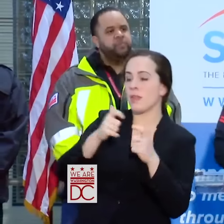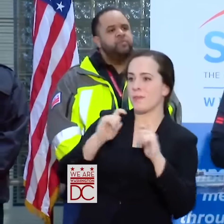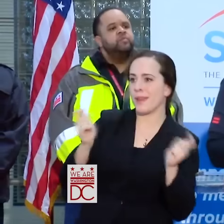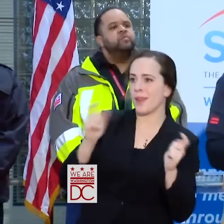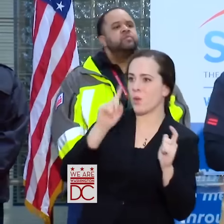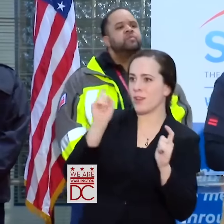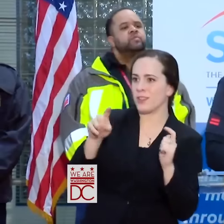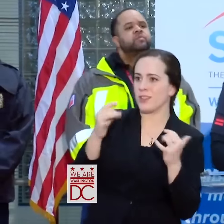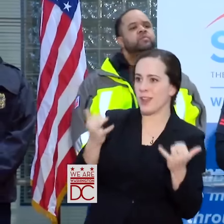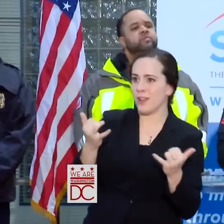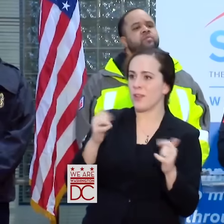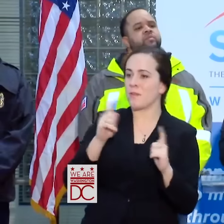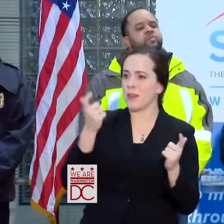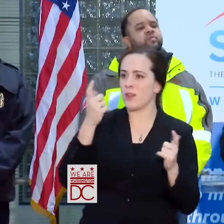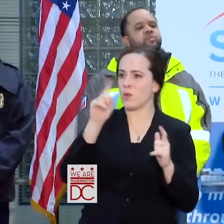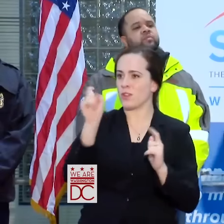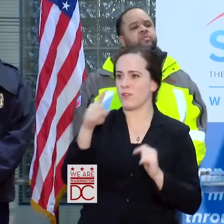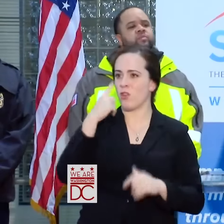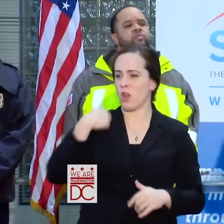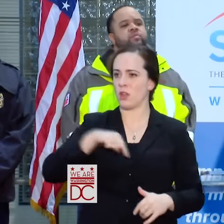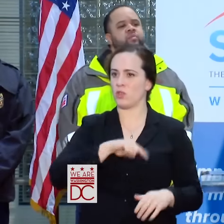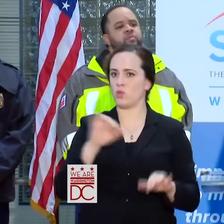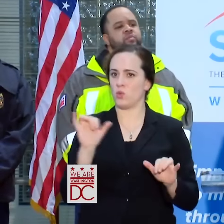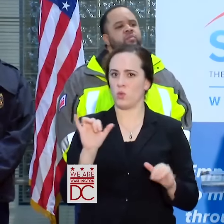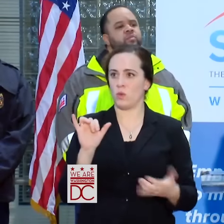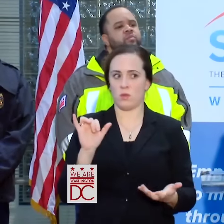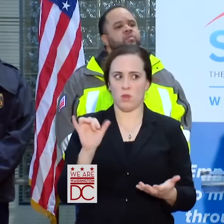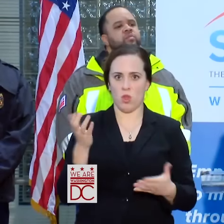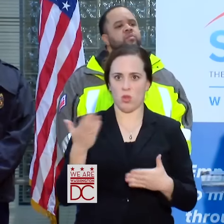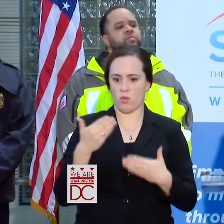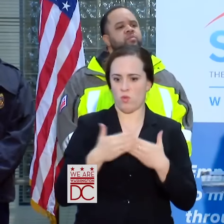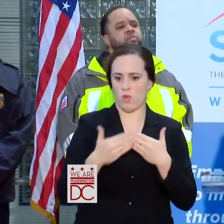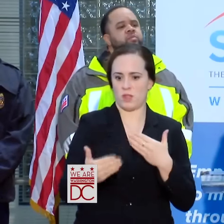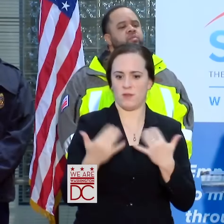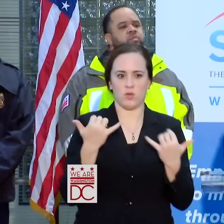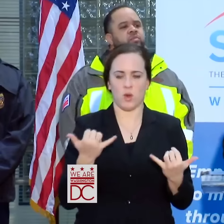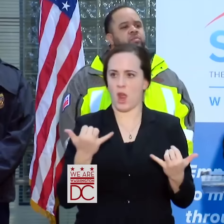THAT'S THE BIG QUESTION FOR US AS WELL. WE DON'T KNOW WHAT THE REST OF THIS DAY IS GOING TO HOLD FOR US.